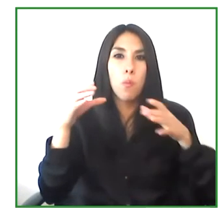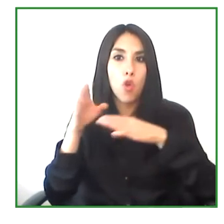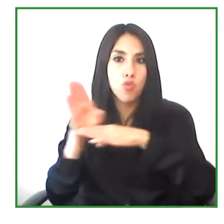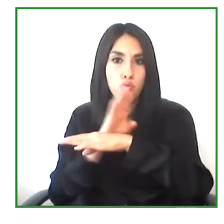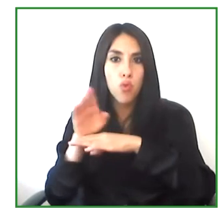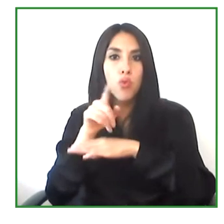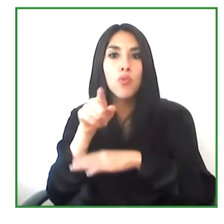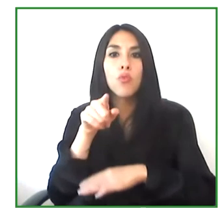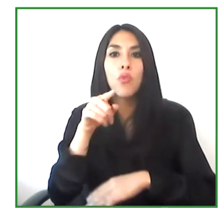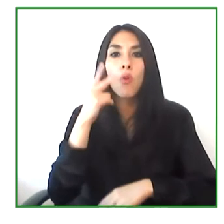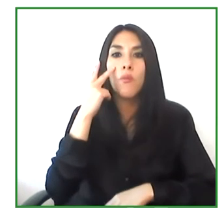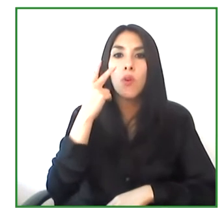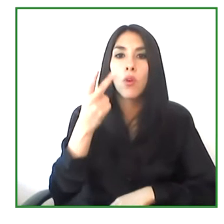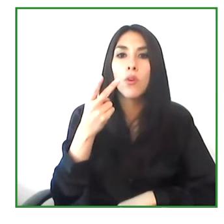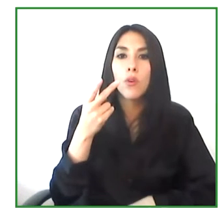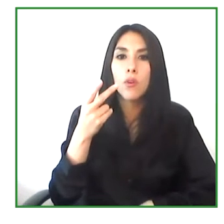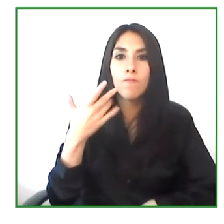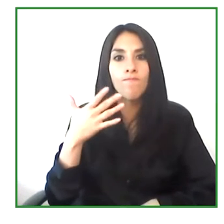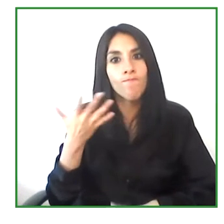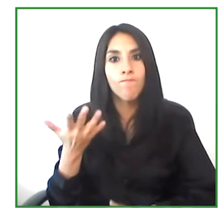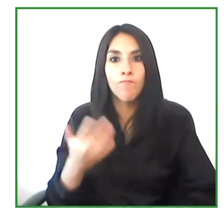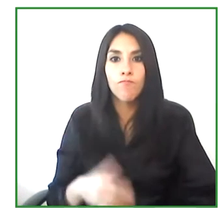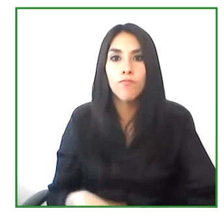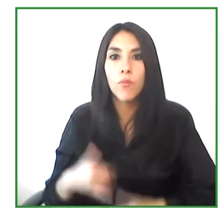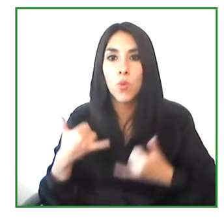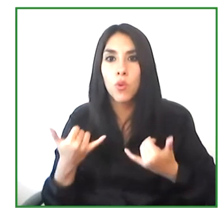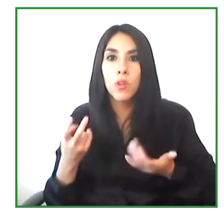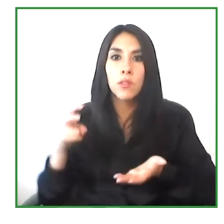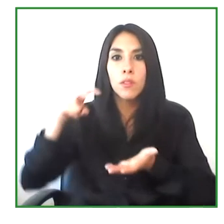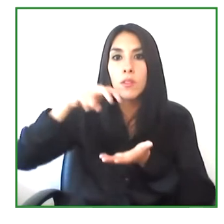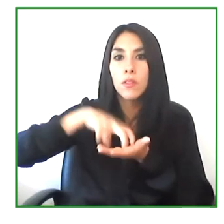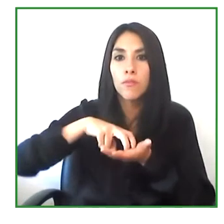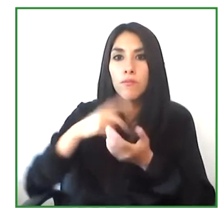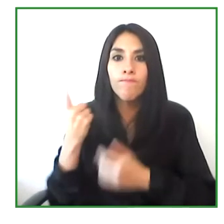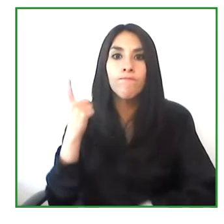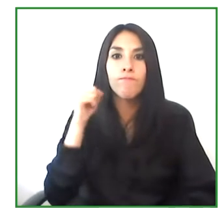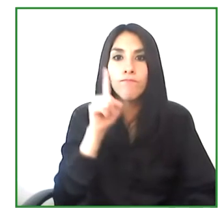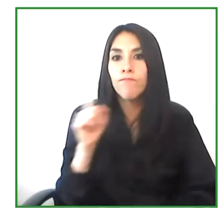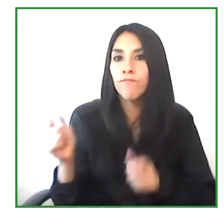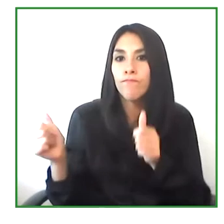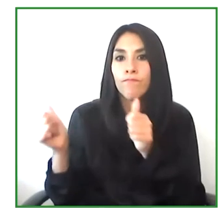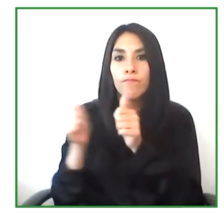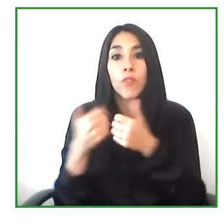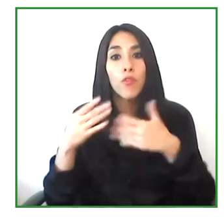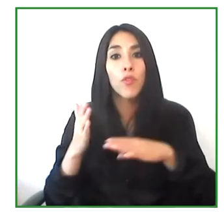That's one of the advantages of being in presence here. But Before is starting with her.